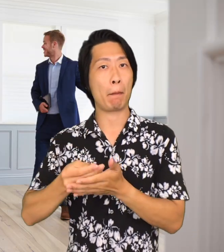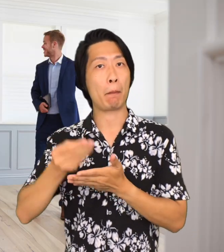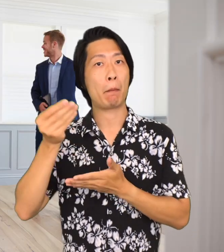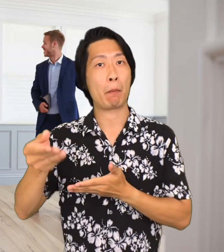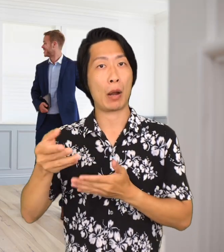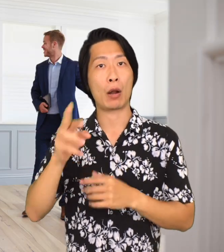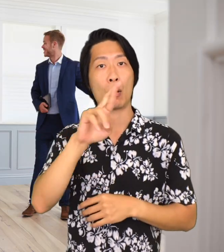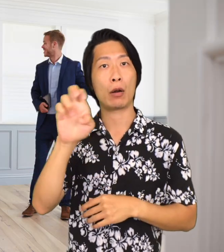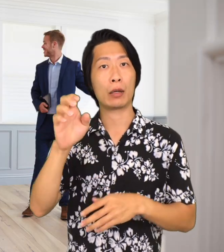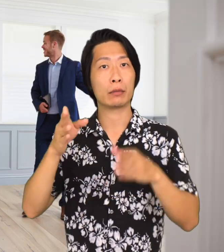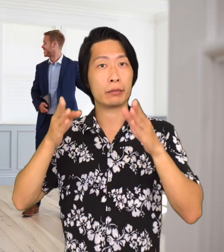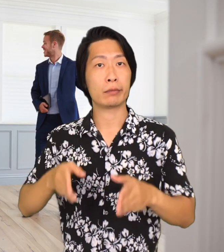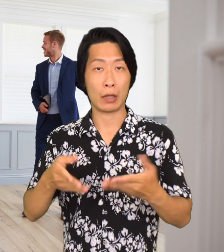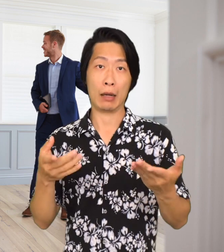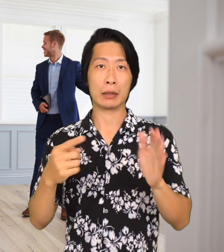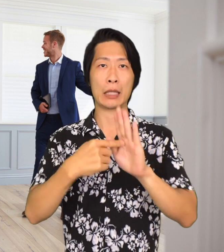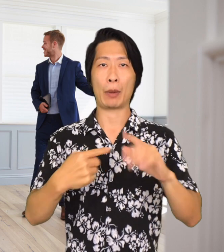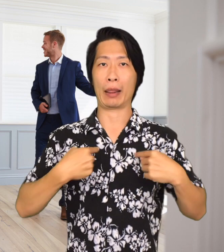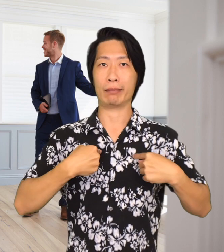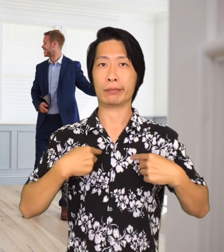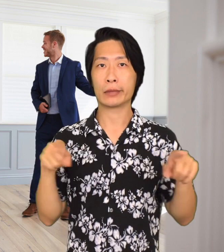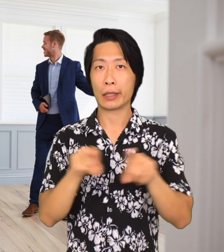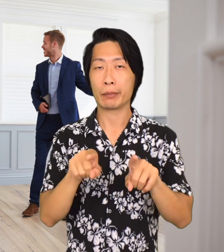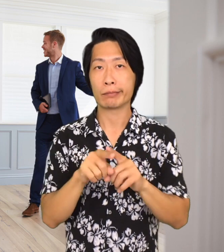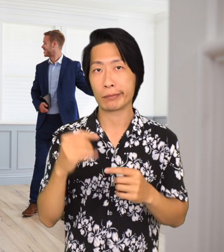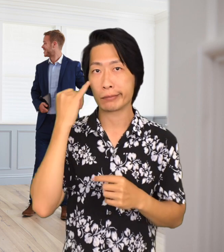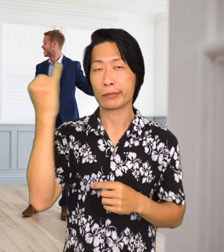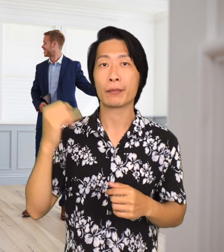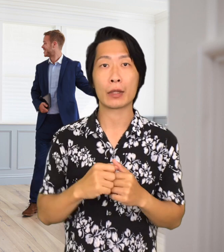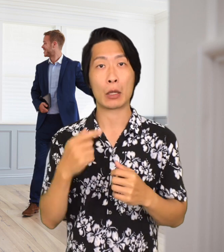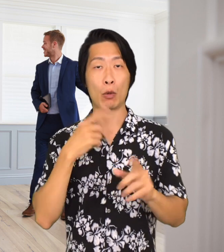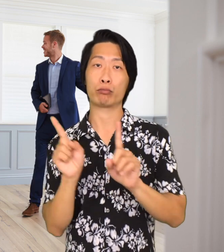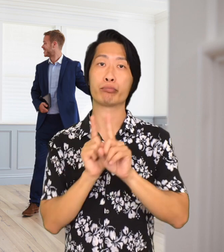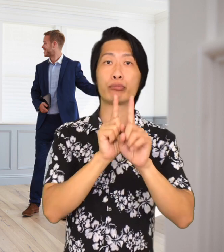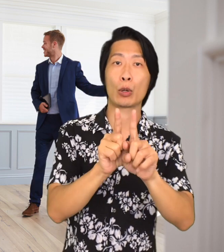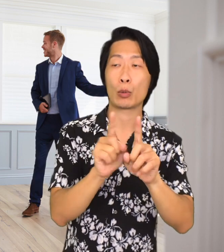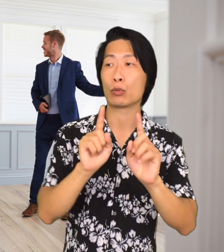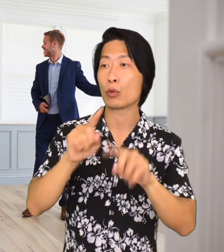Your buyer's real estate agent, like me, will schedule an appointment or go with